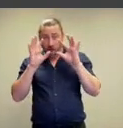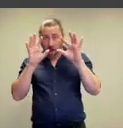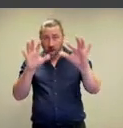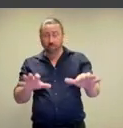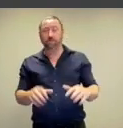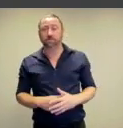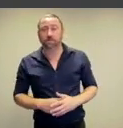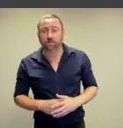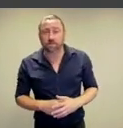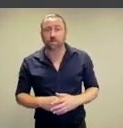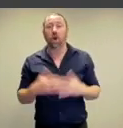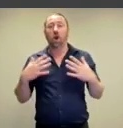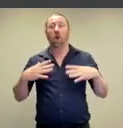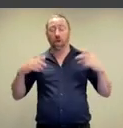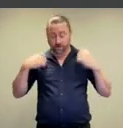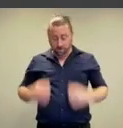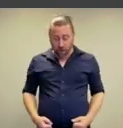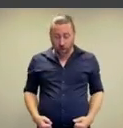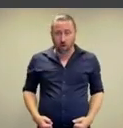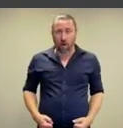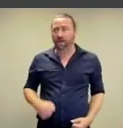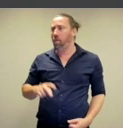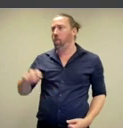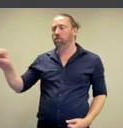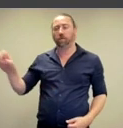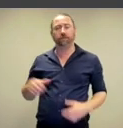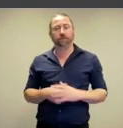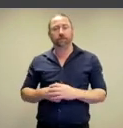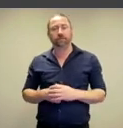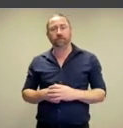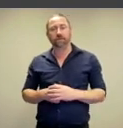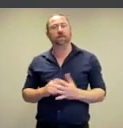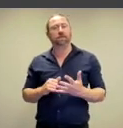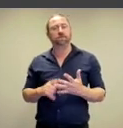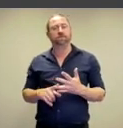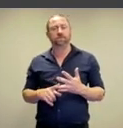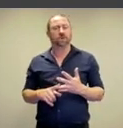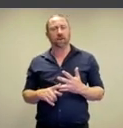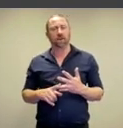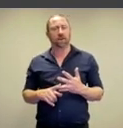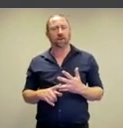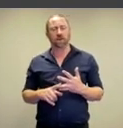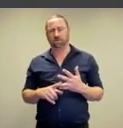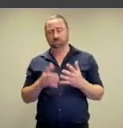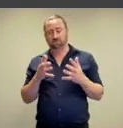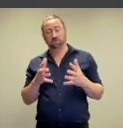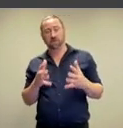bursts into tears, put her clothes back on and then leaves. So, it's a very kind